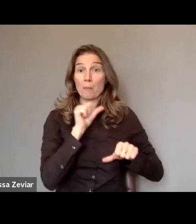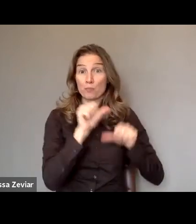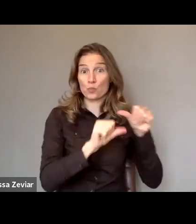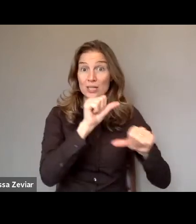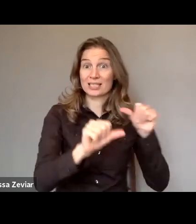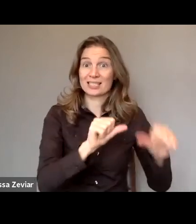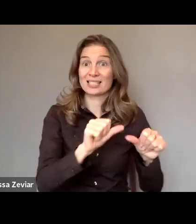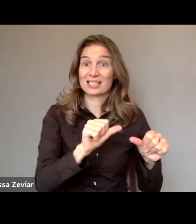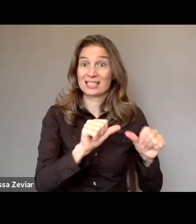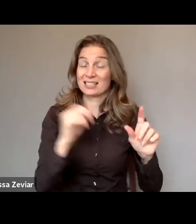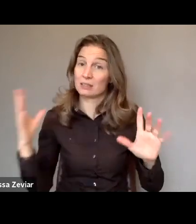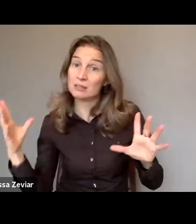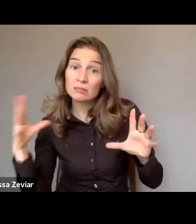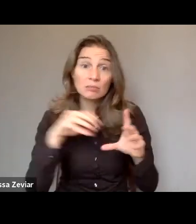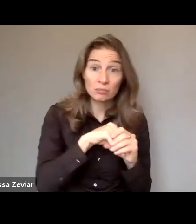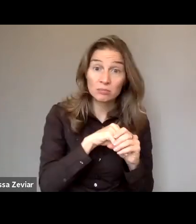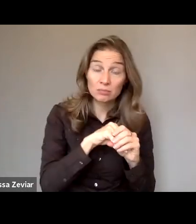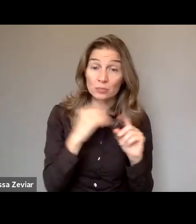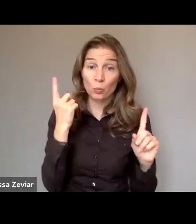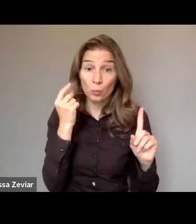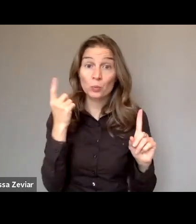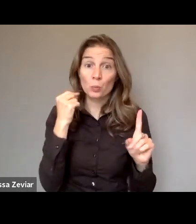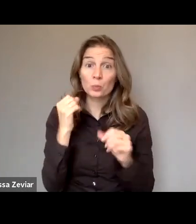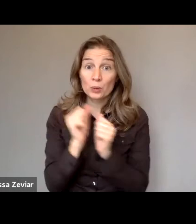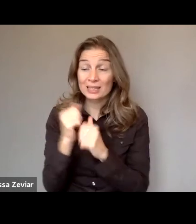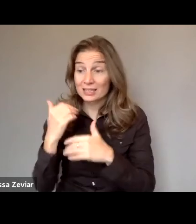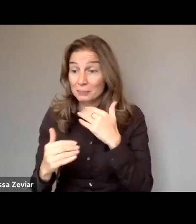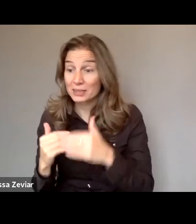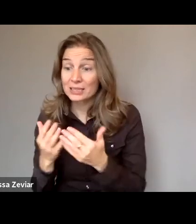But also making sure their specific situation,